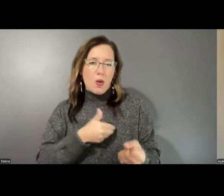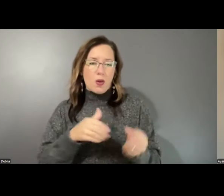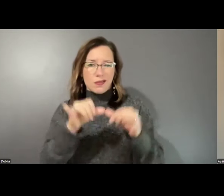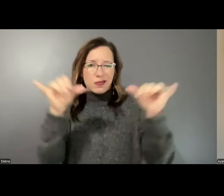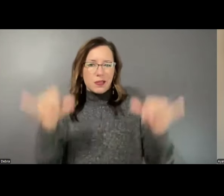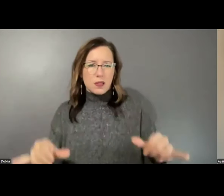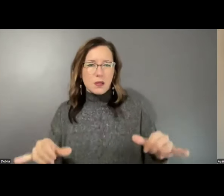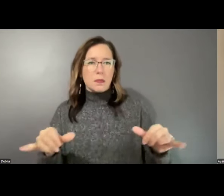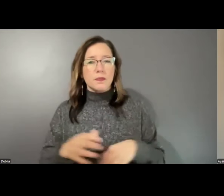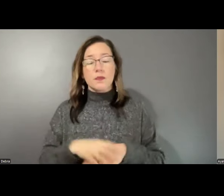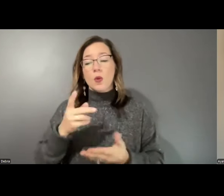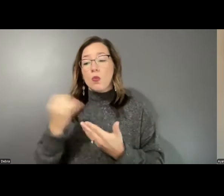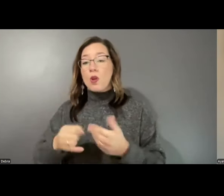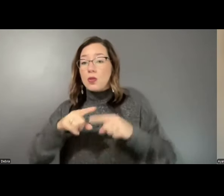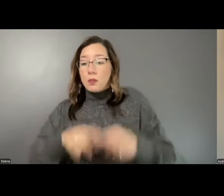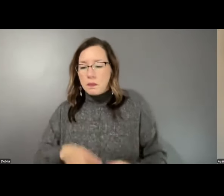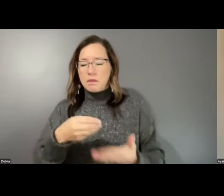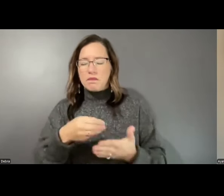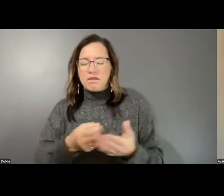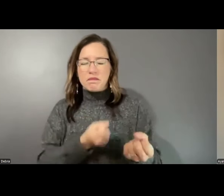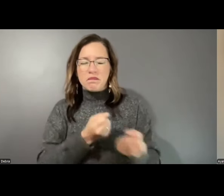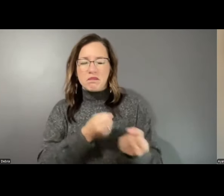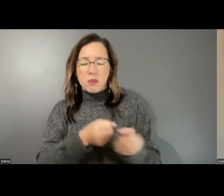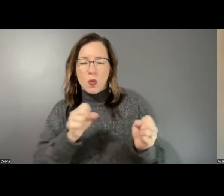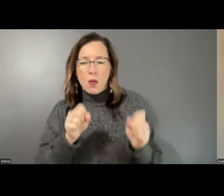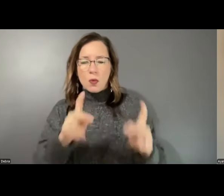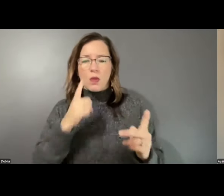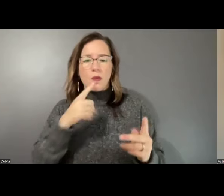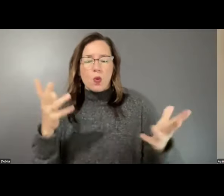project-based funding, the program supports opportunities for public engagement with the